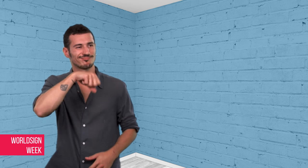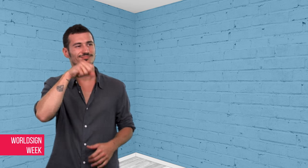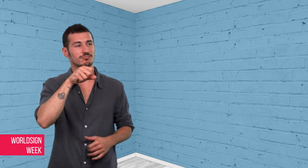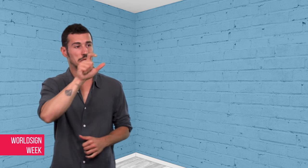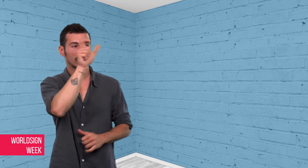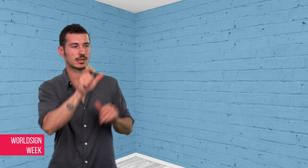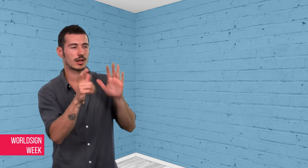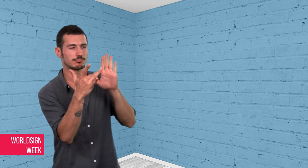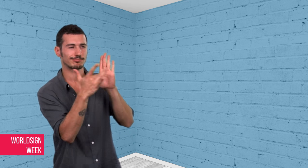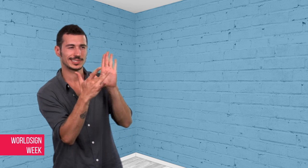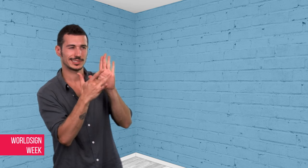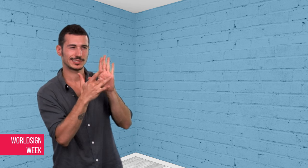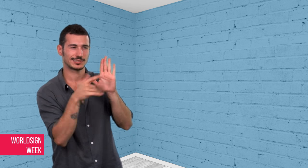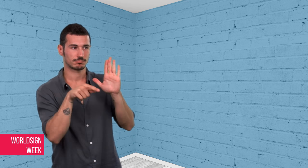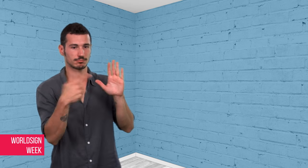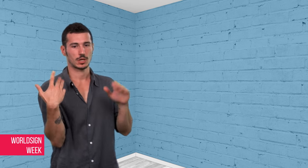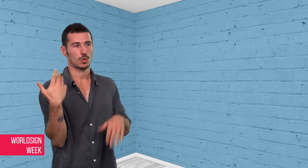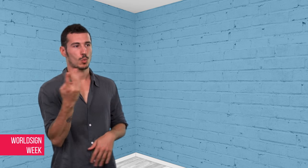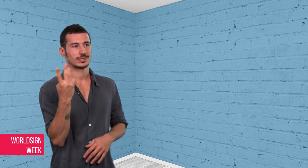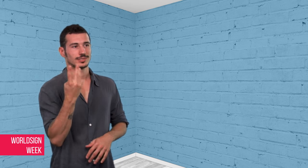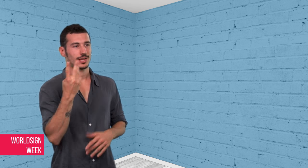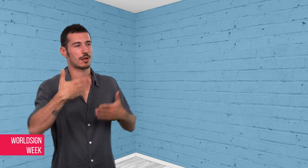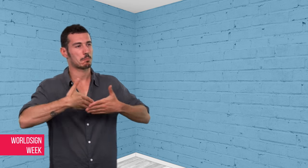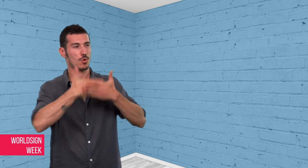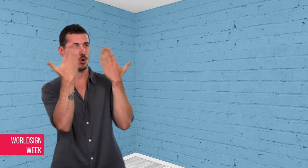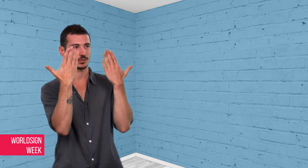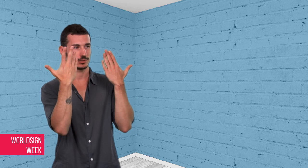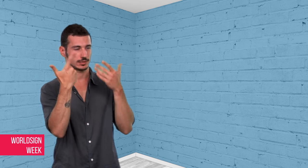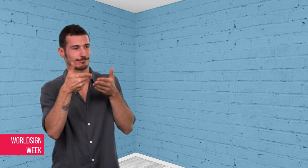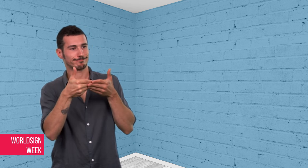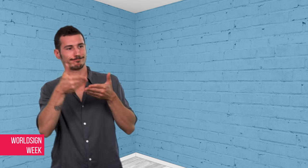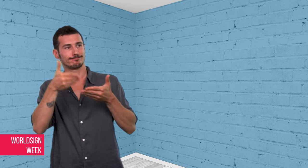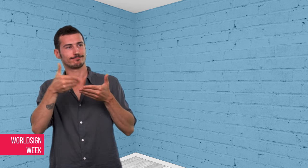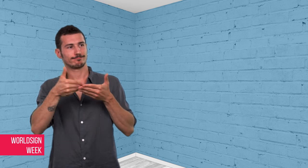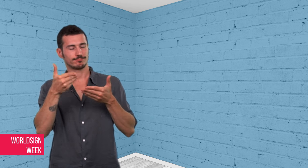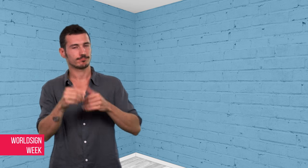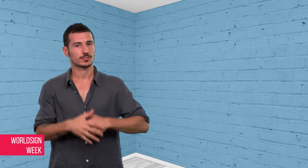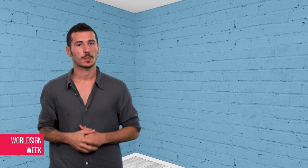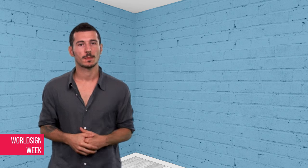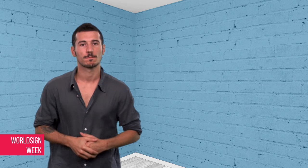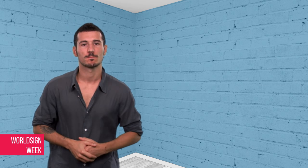Yes, in central Italy. It happened on early Wednesday morning.